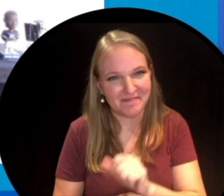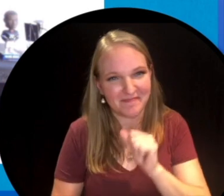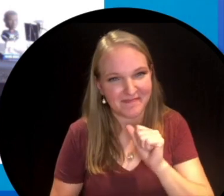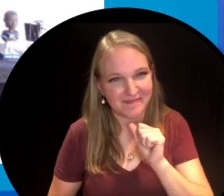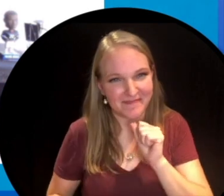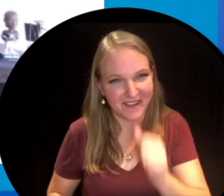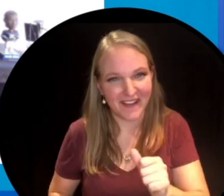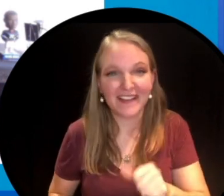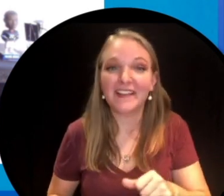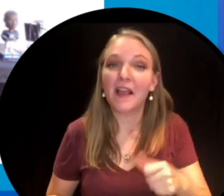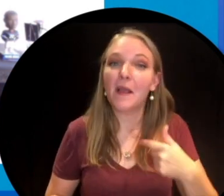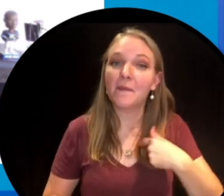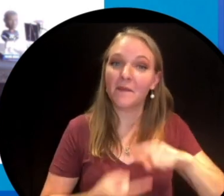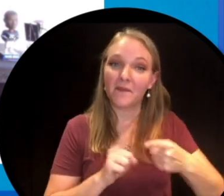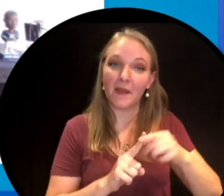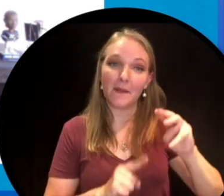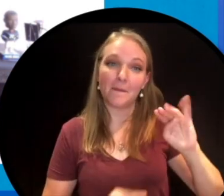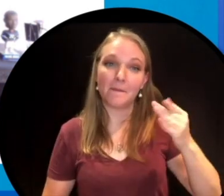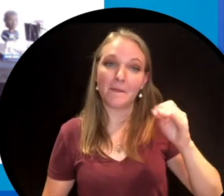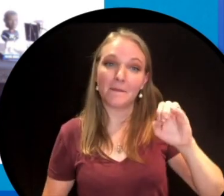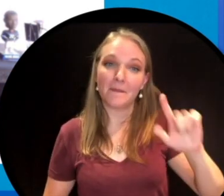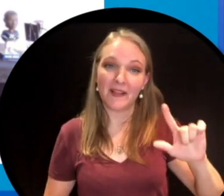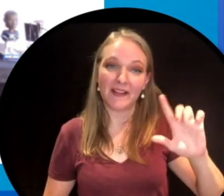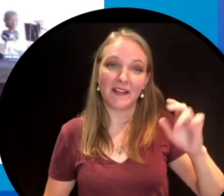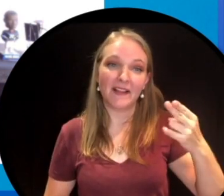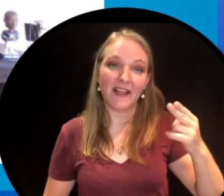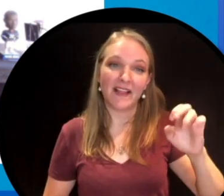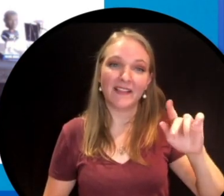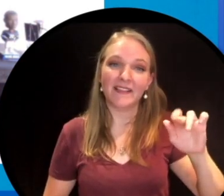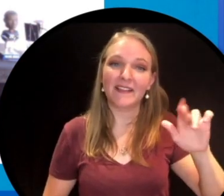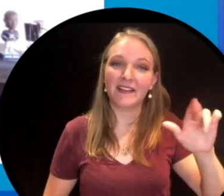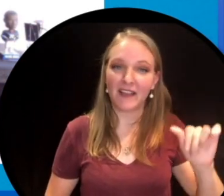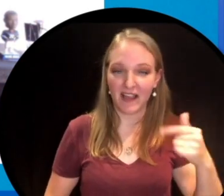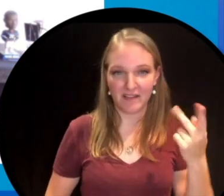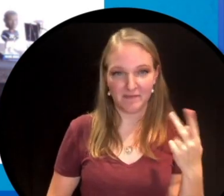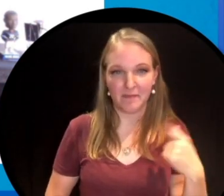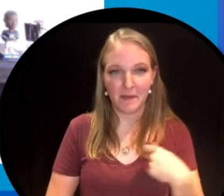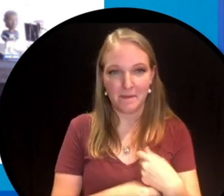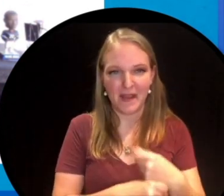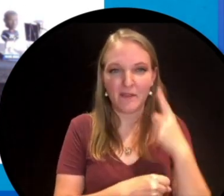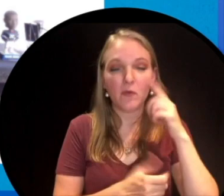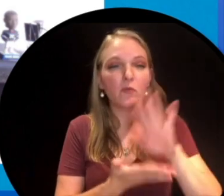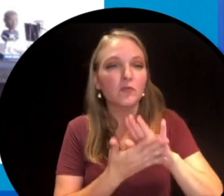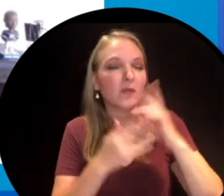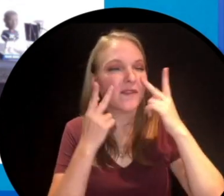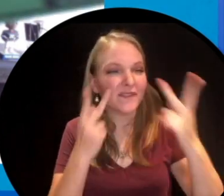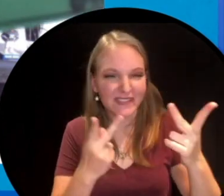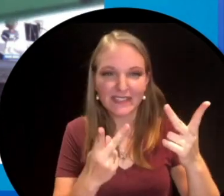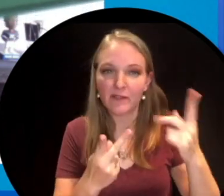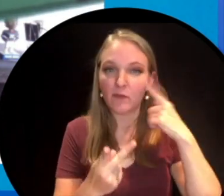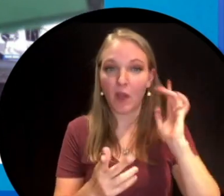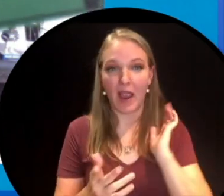Hlinka and I made for when we do school visits and stuff for our book, Follow your money. Now